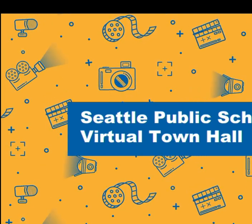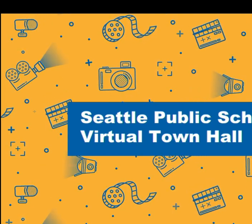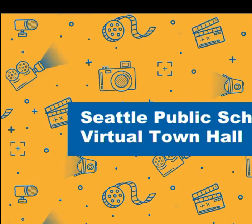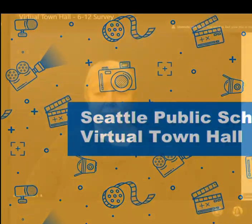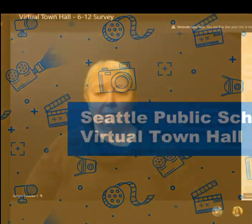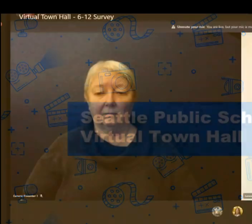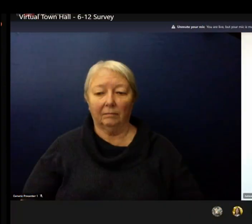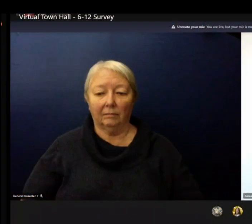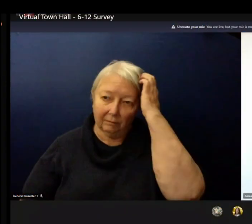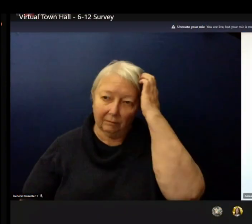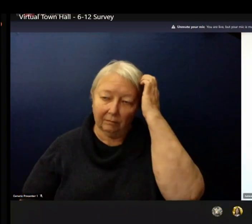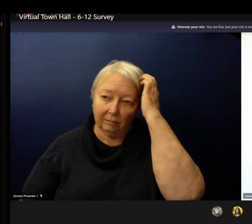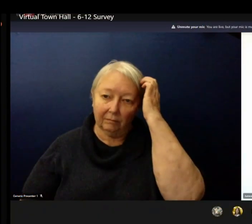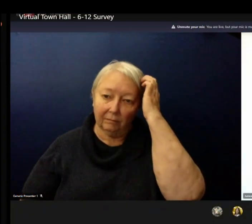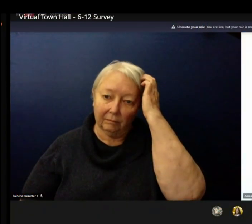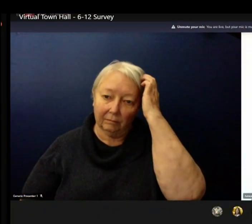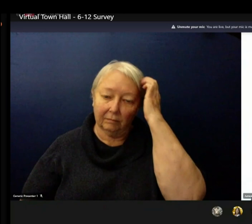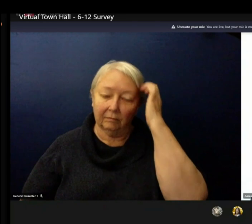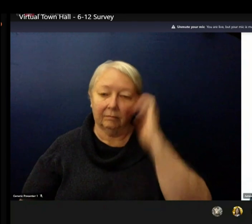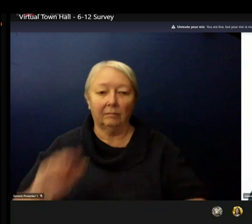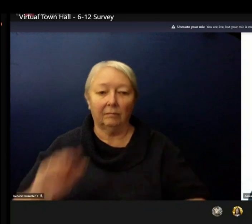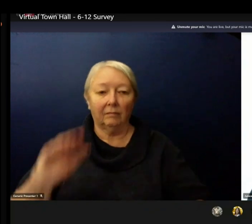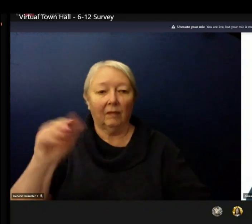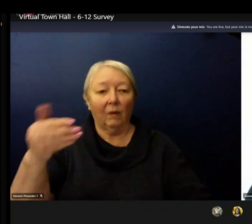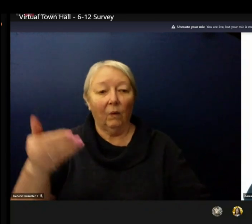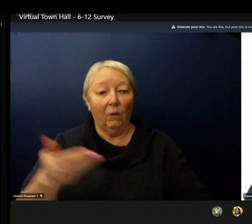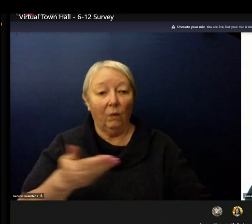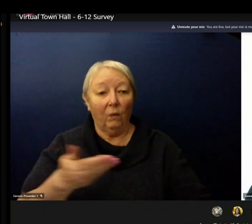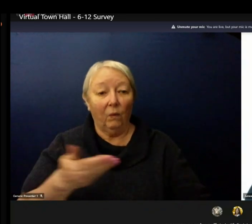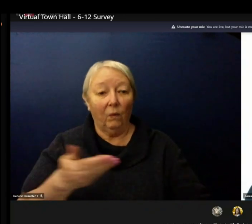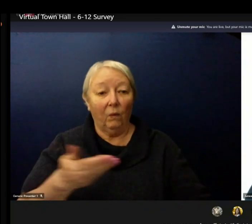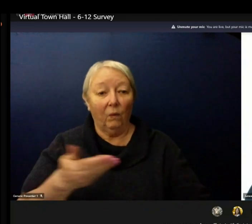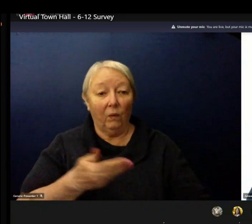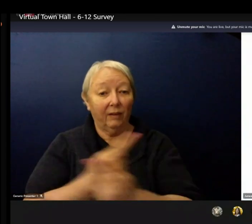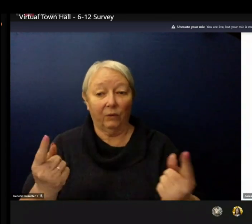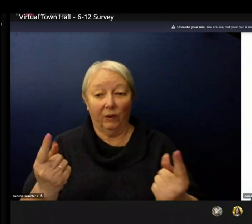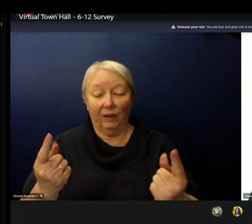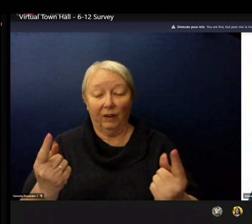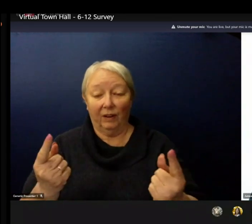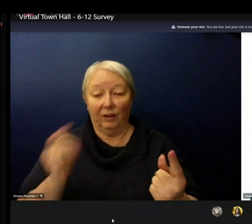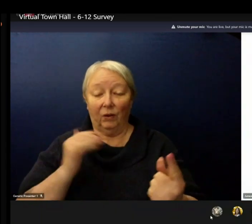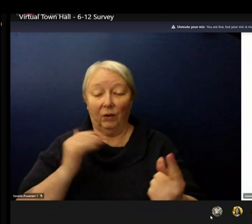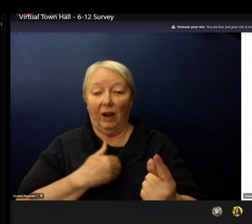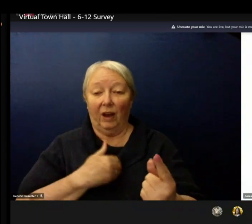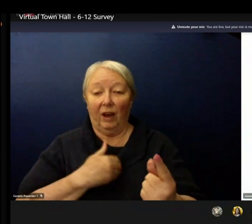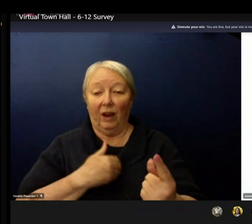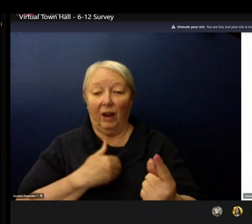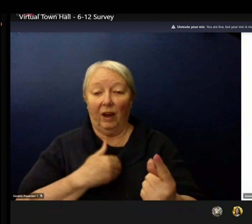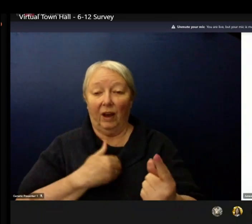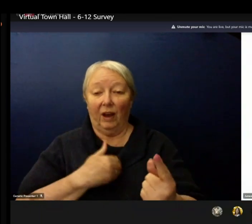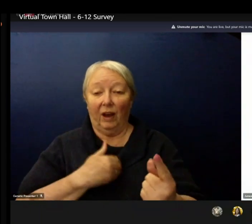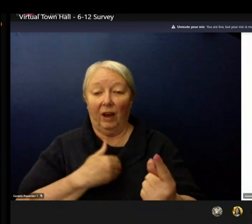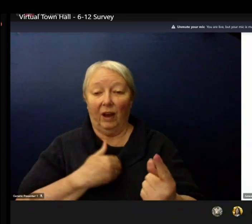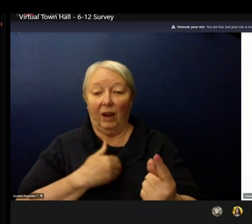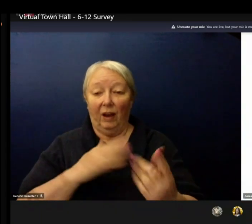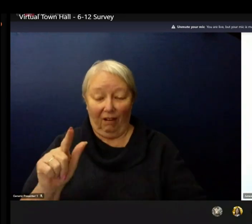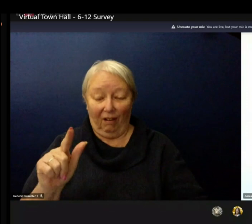Welcome everybody to our Virtual Town Hall. Special thank you to our ASL interpreter Bobbie McGee